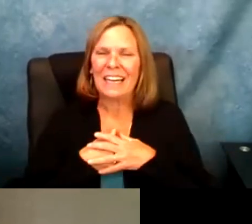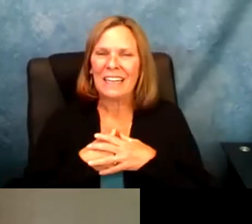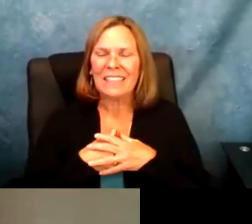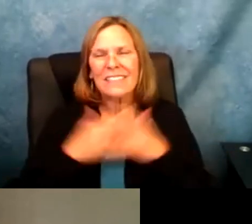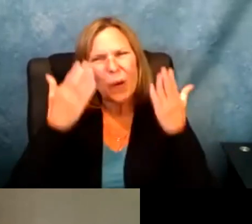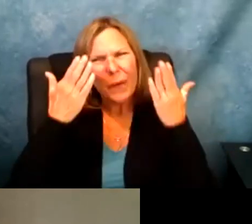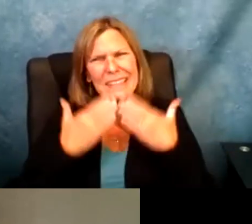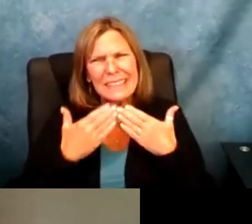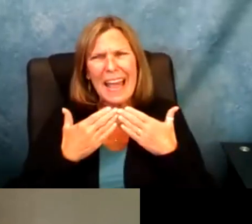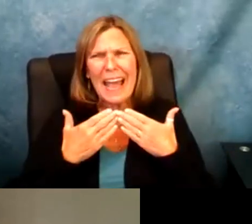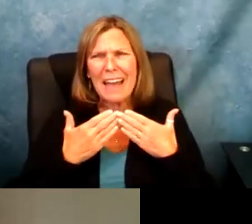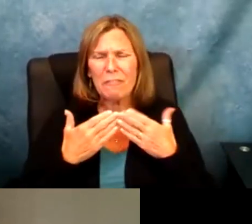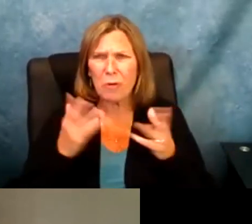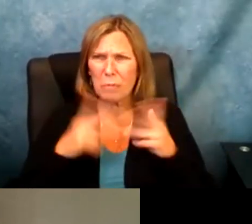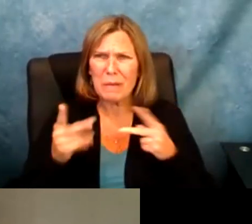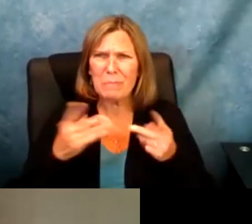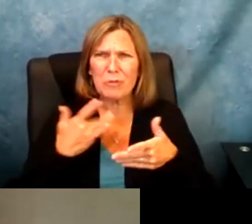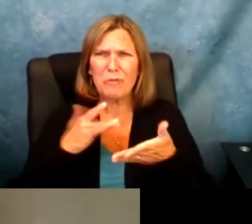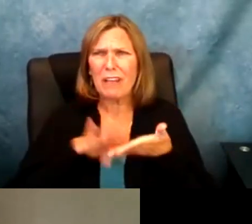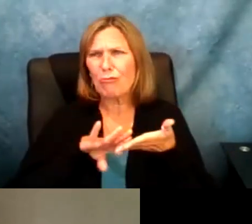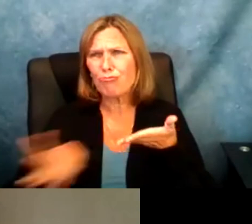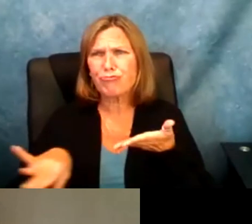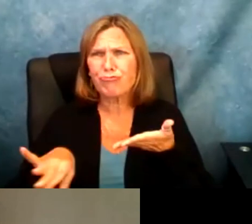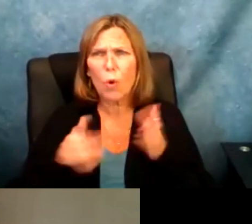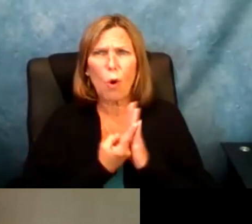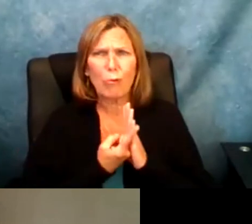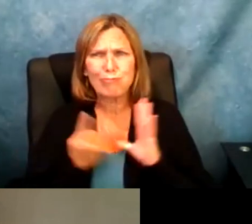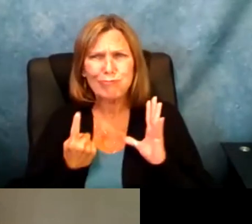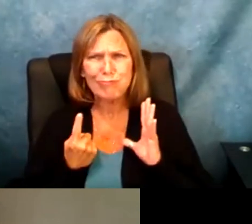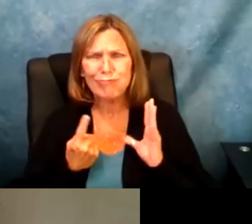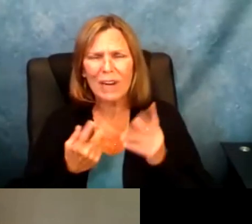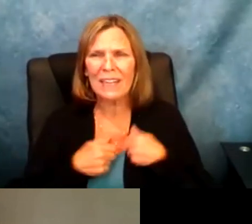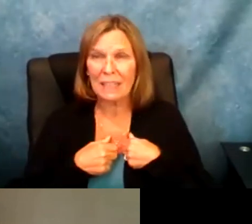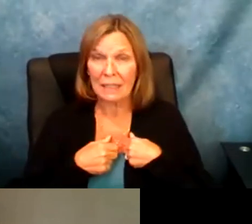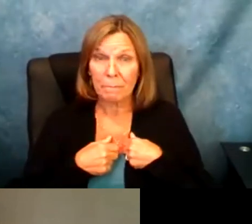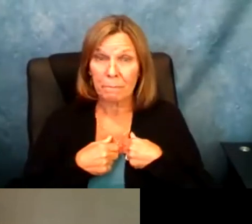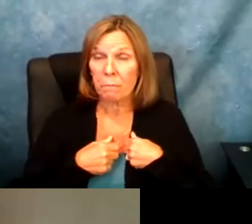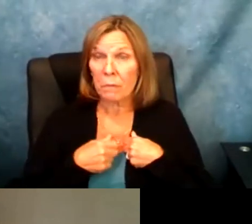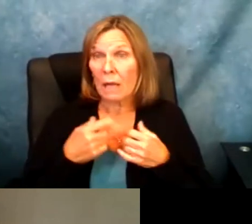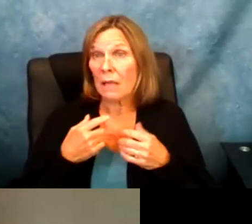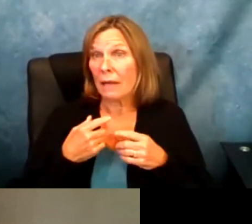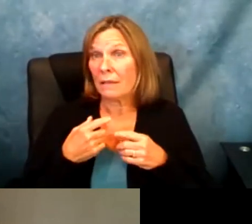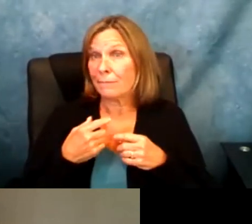just how horrible it feels to be like